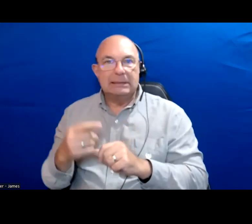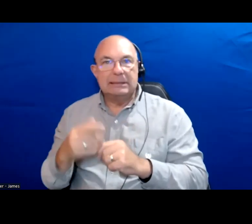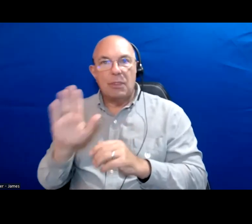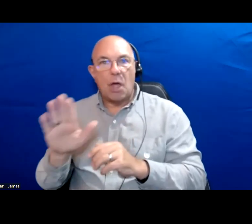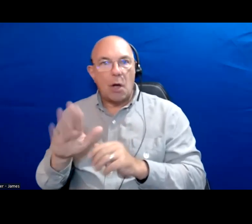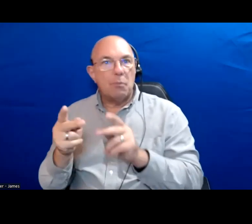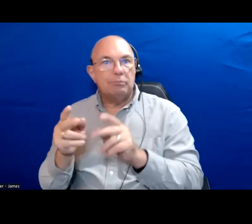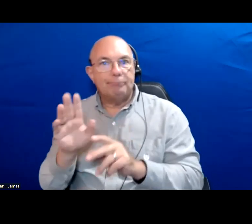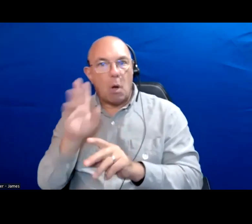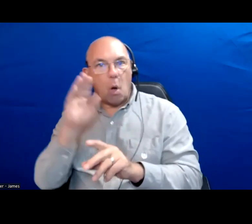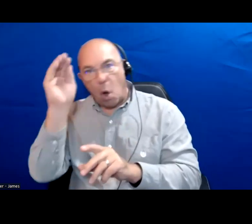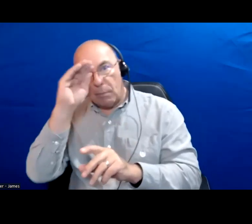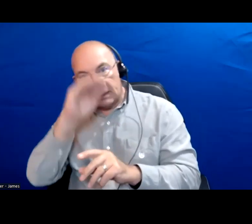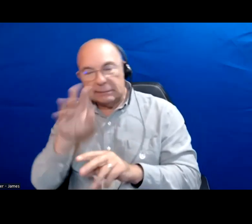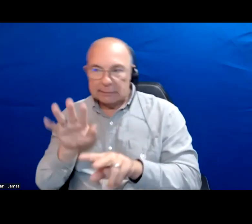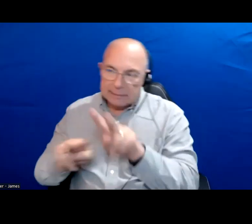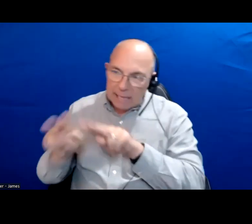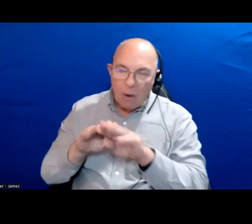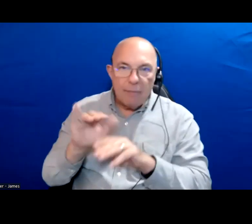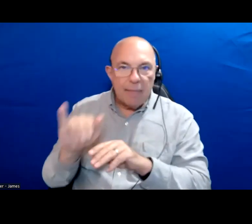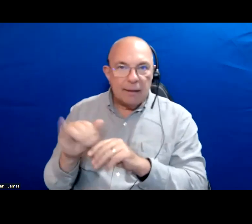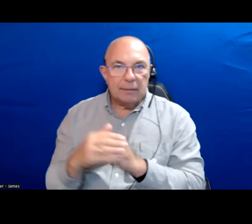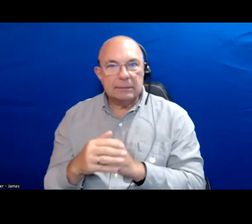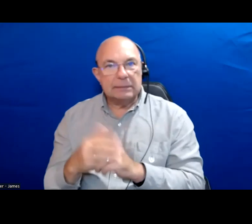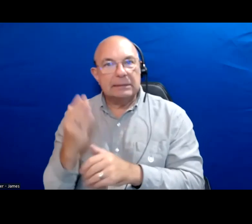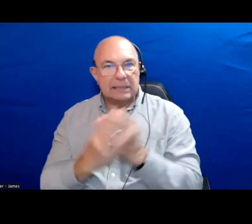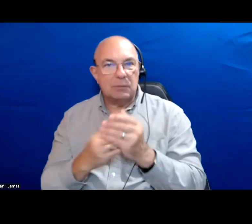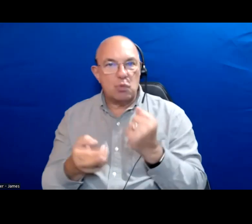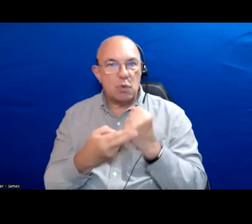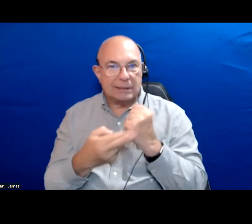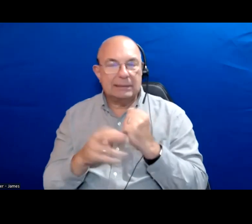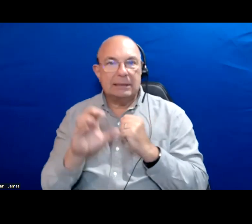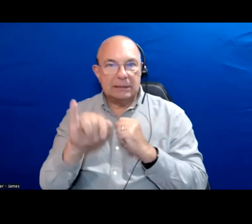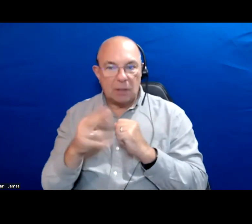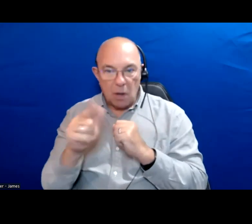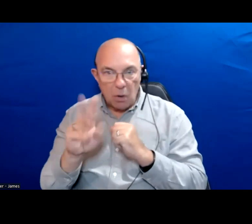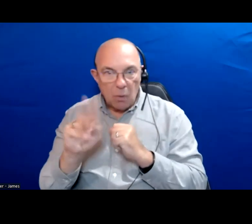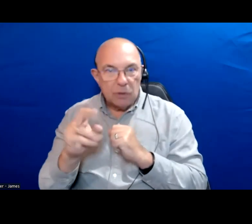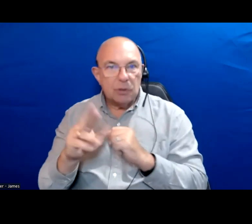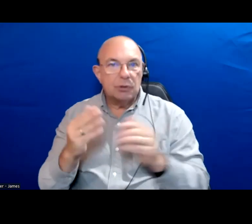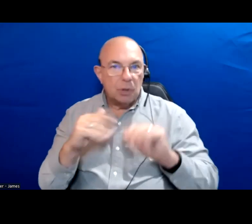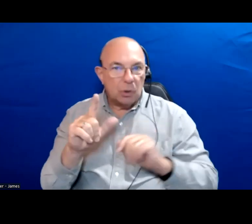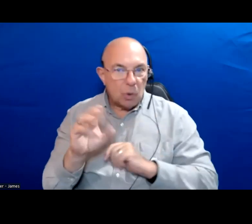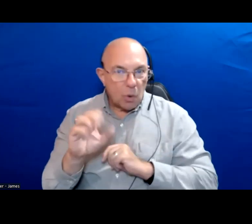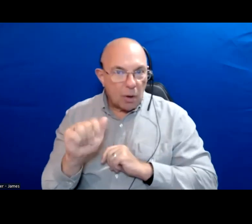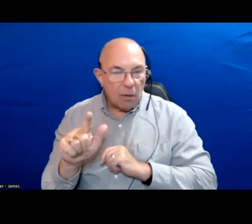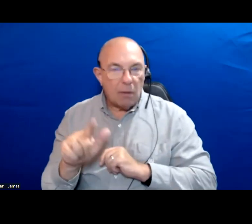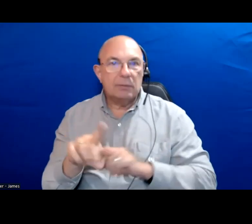And how we would assess them on some of these things. These are some of the resources City Hall watcher and the local in the store and CBC